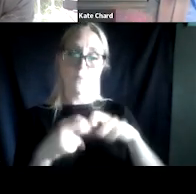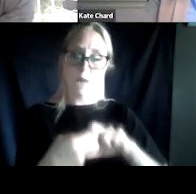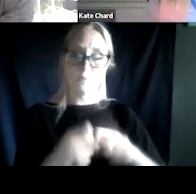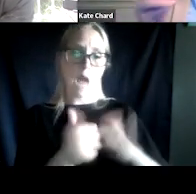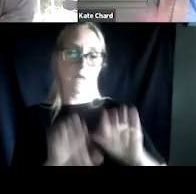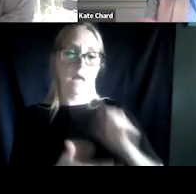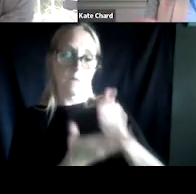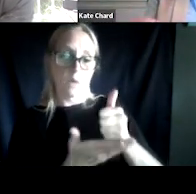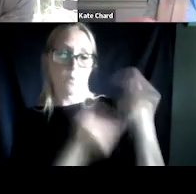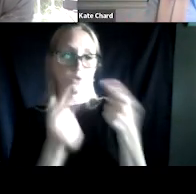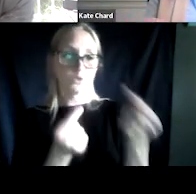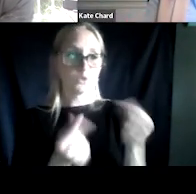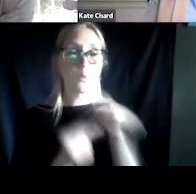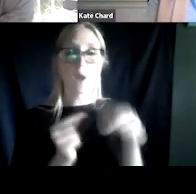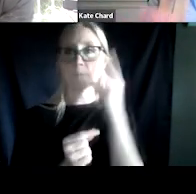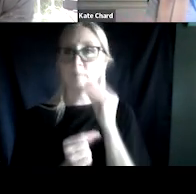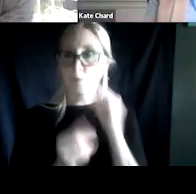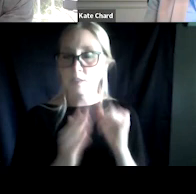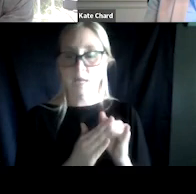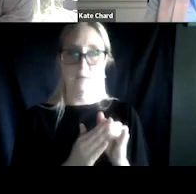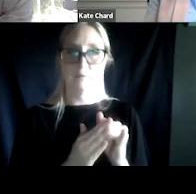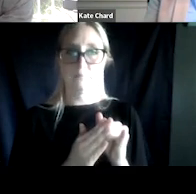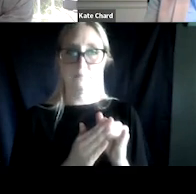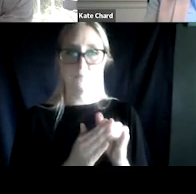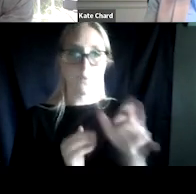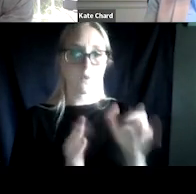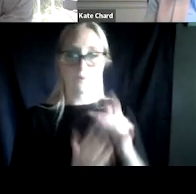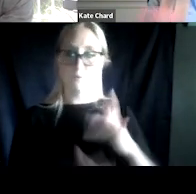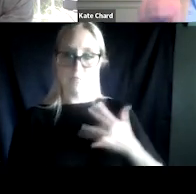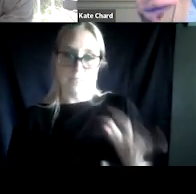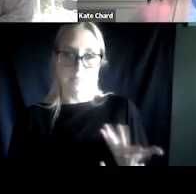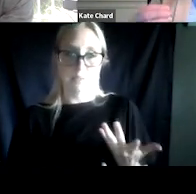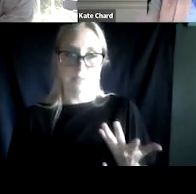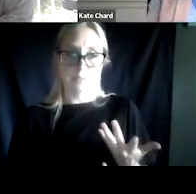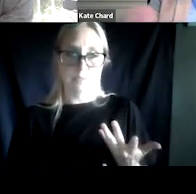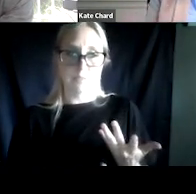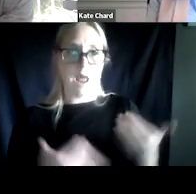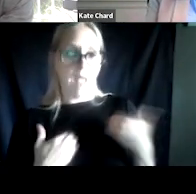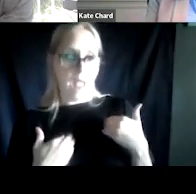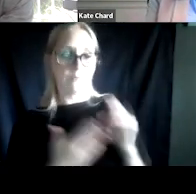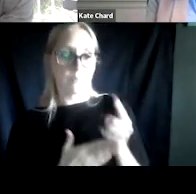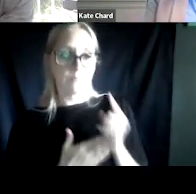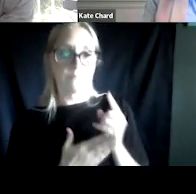when I experience those thoughts, those feelings, right? When I have those moments, those phone calls,